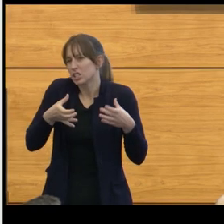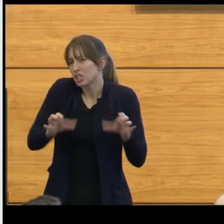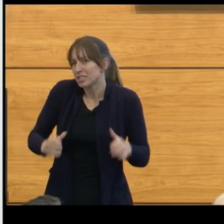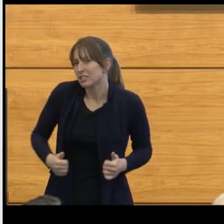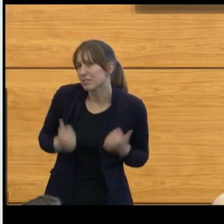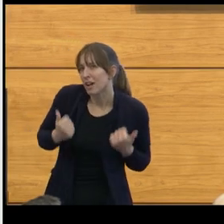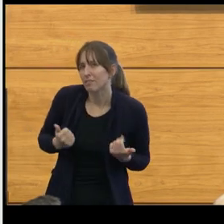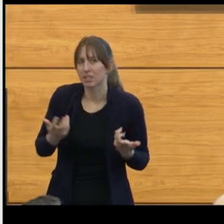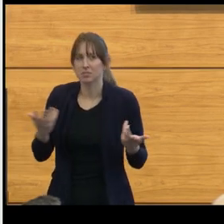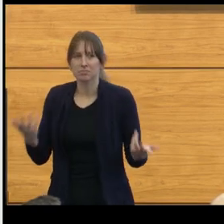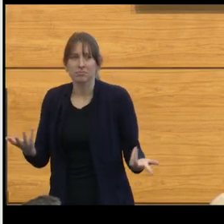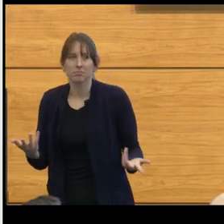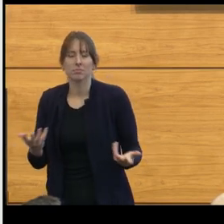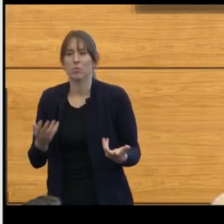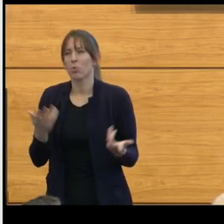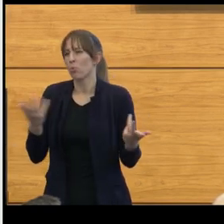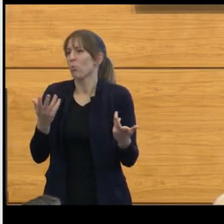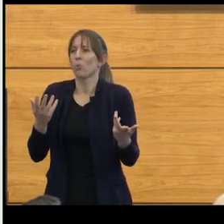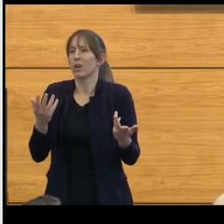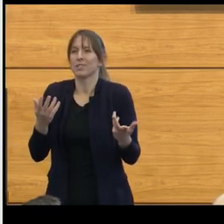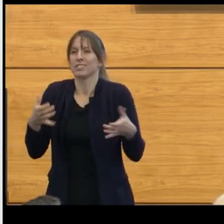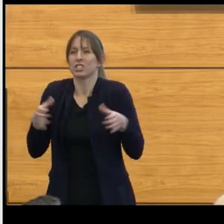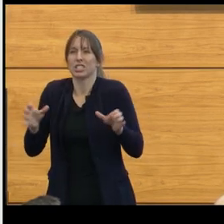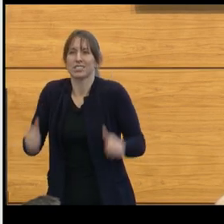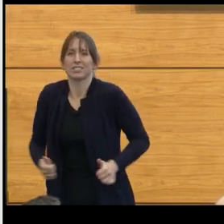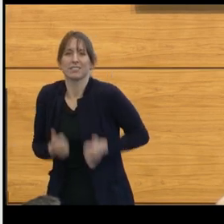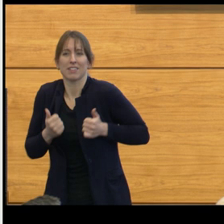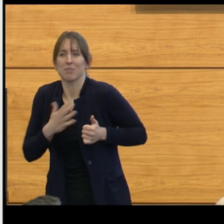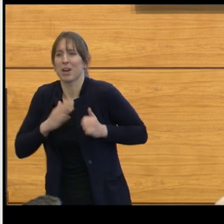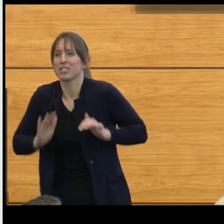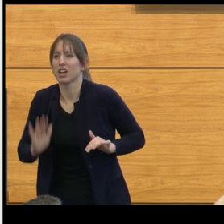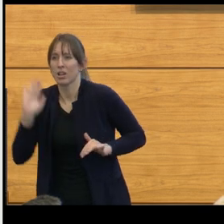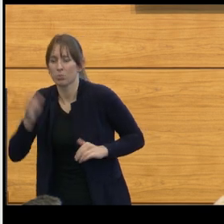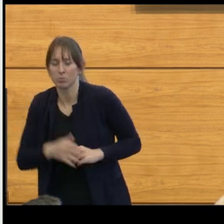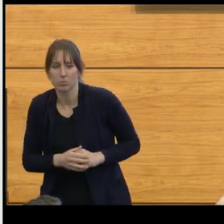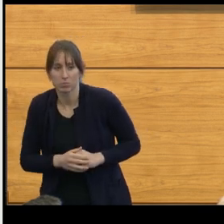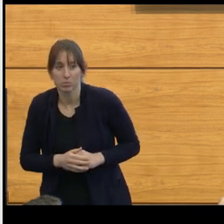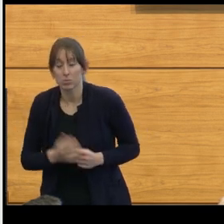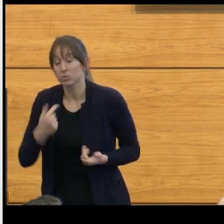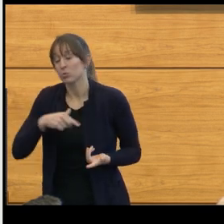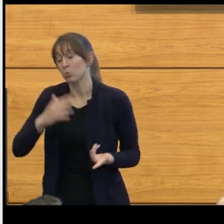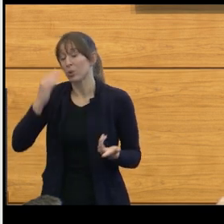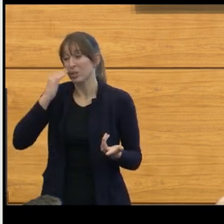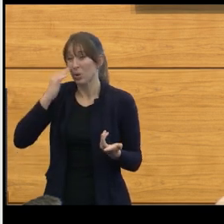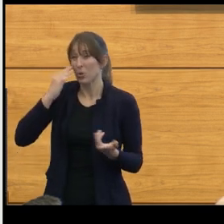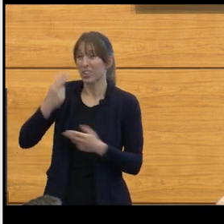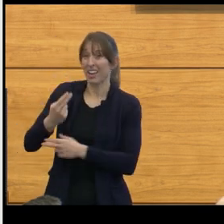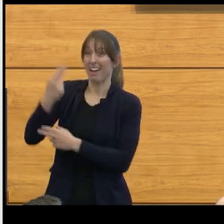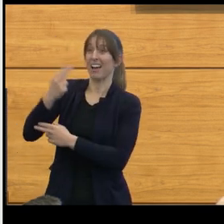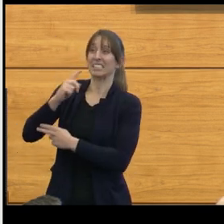What's the survivability for my child? We know that the high grade gliomas have a very low chance